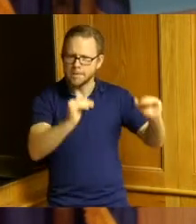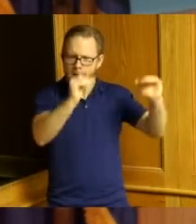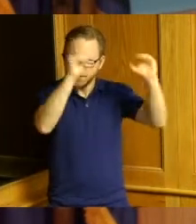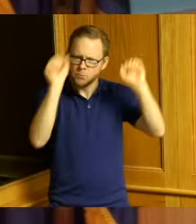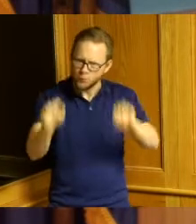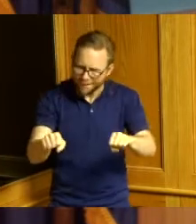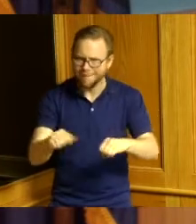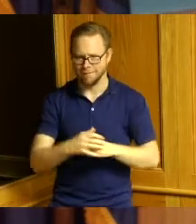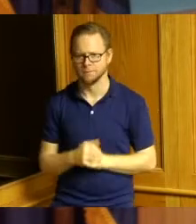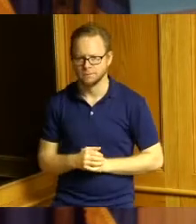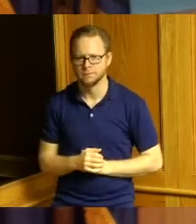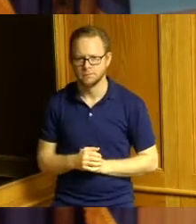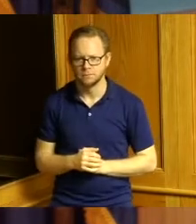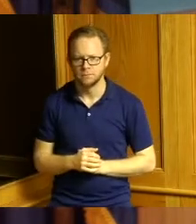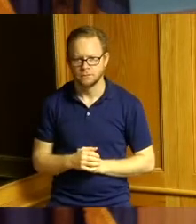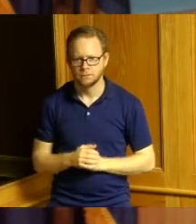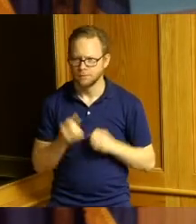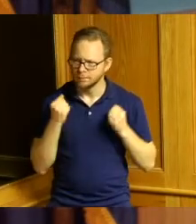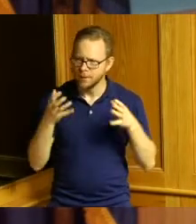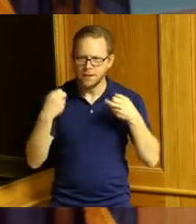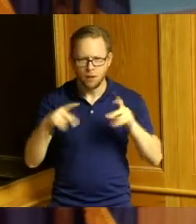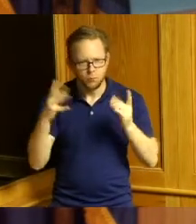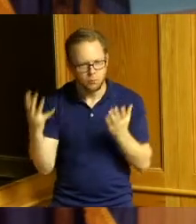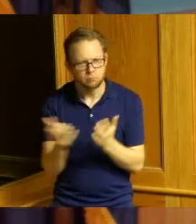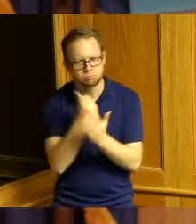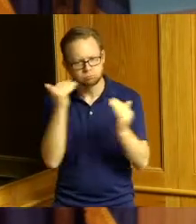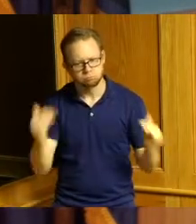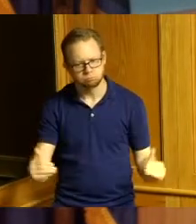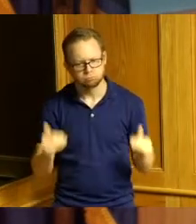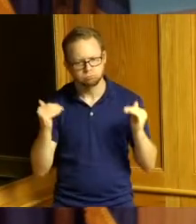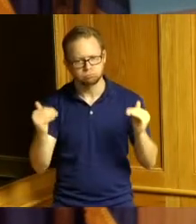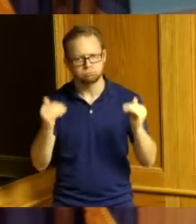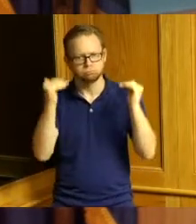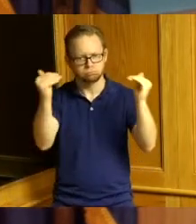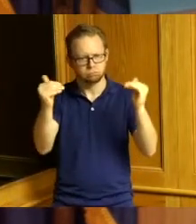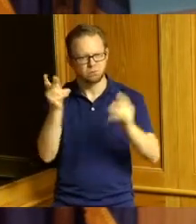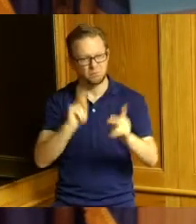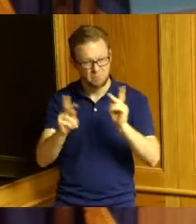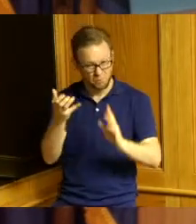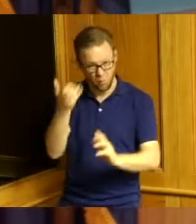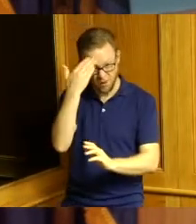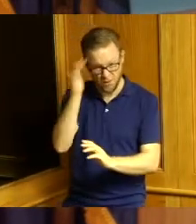is opportunity for upward mobility and that's what people want to know when they get hired so